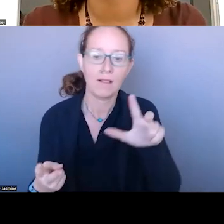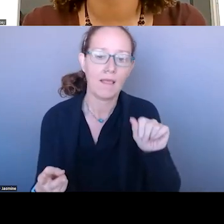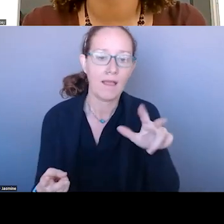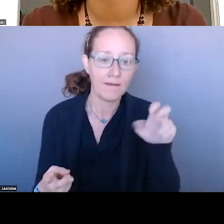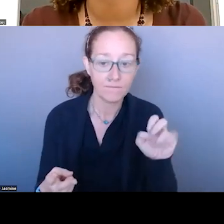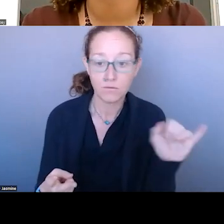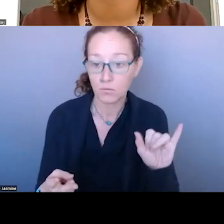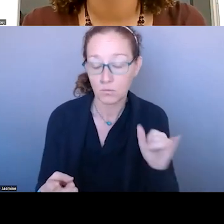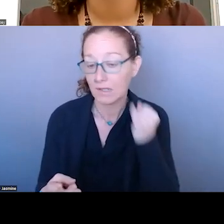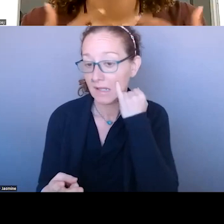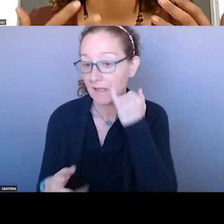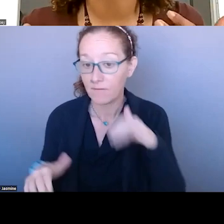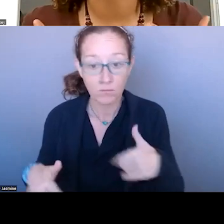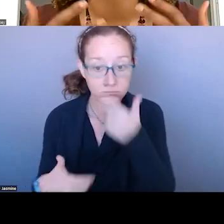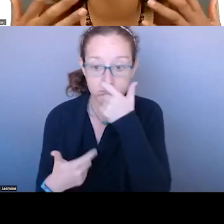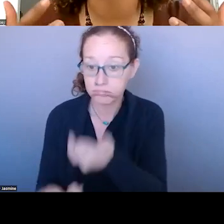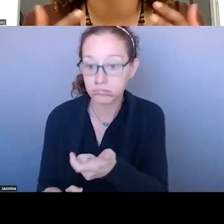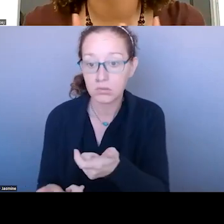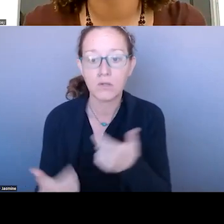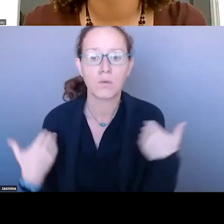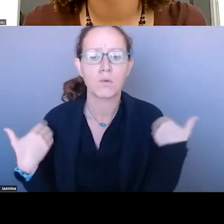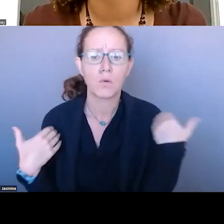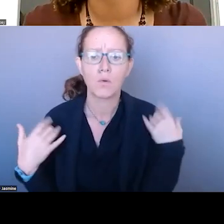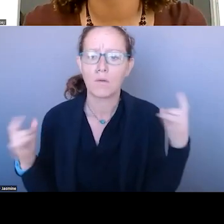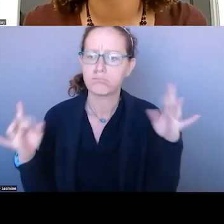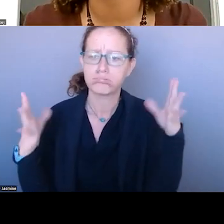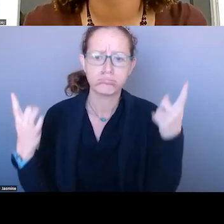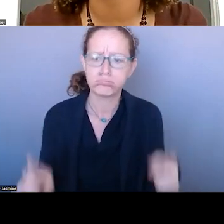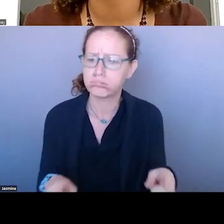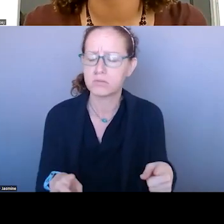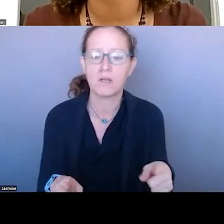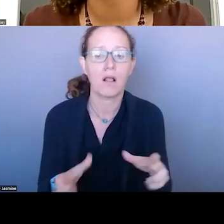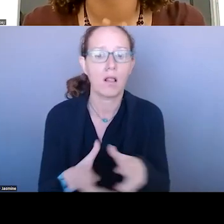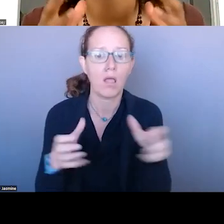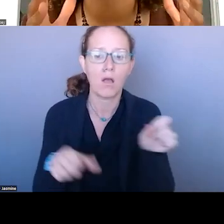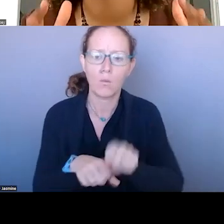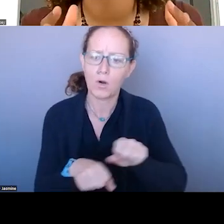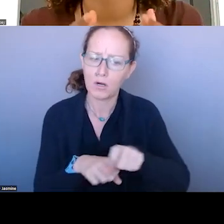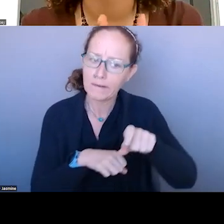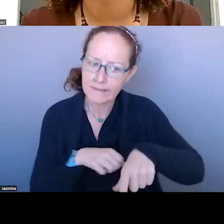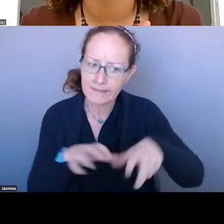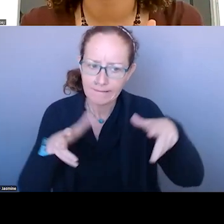AN AREA WHERE THERE IS LOTS TO DO AND I AM INTERESTING IN LEARNING MORE AND I AM SURE